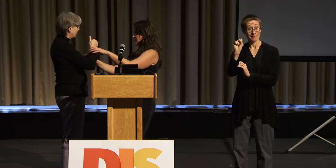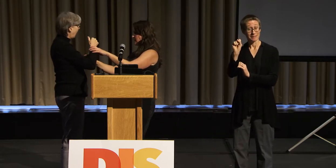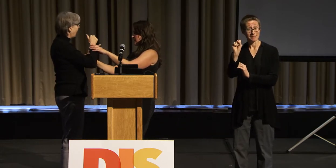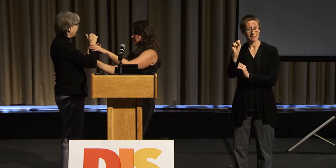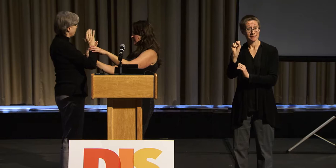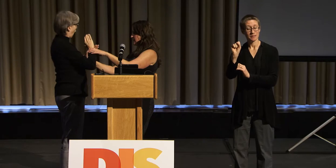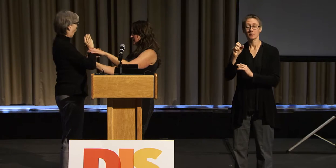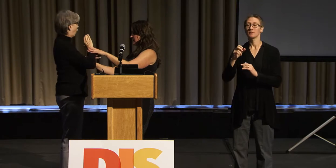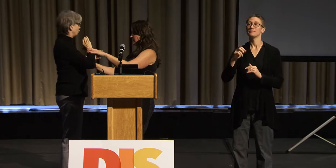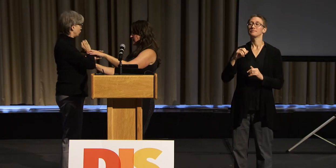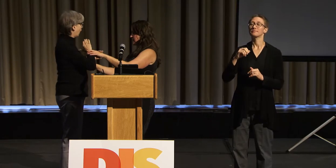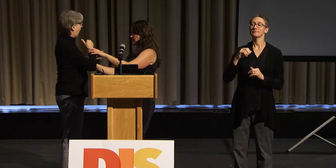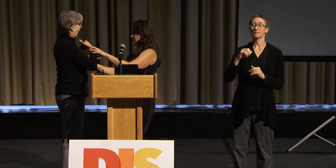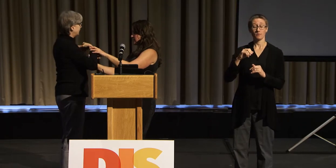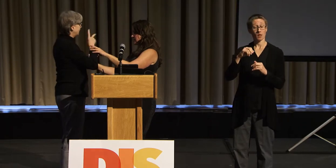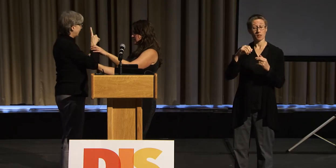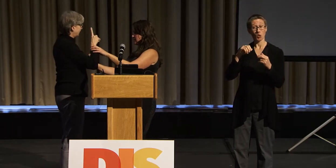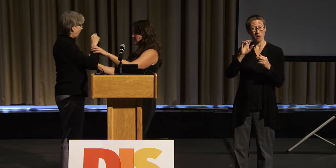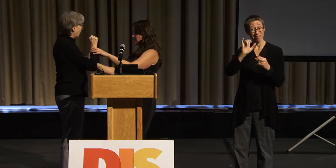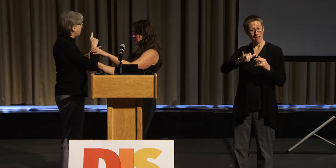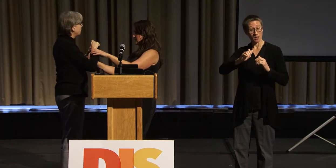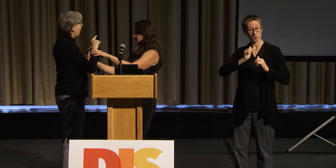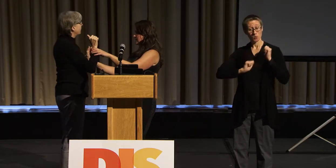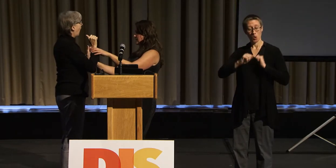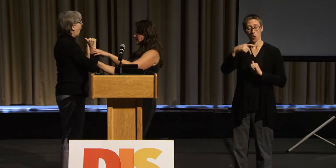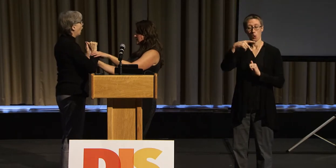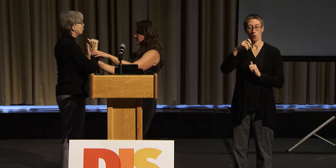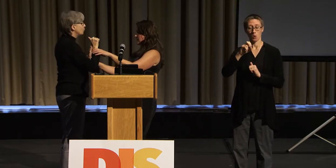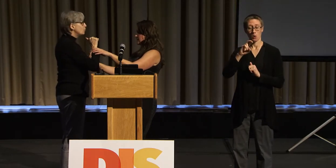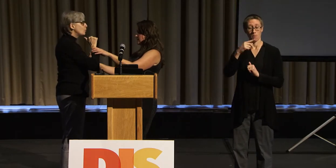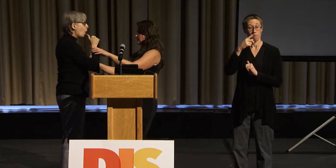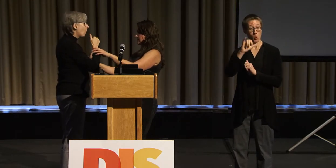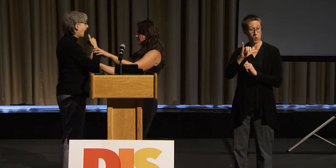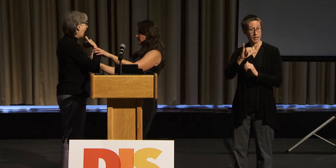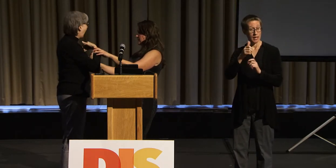and stated, well, there's not a lot of folks who apply.